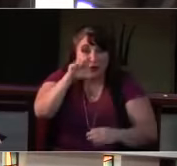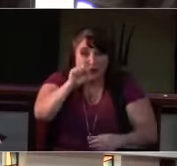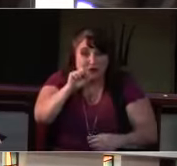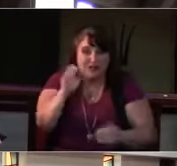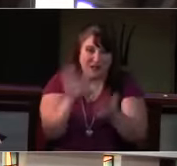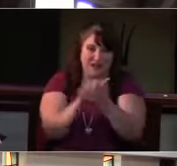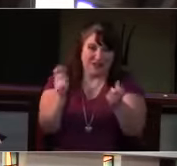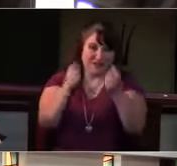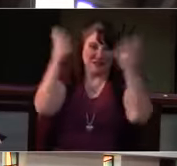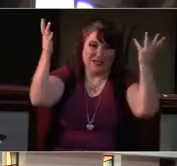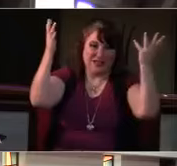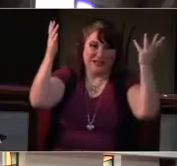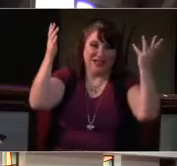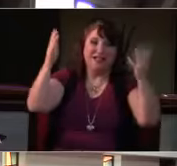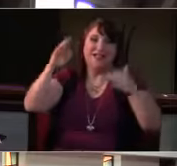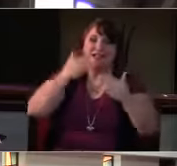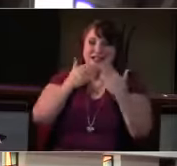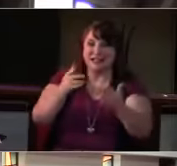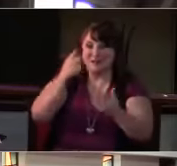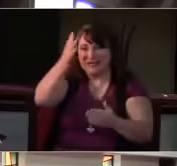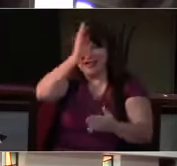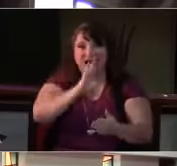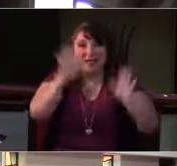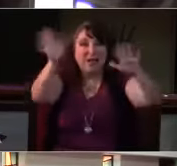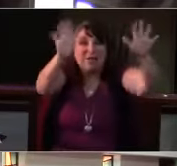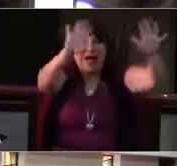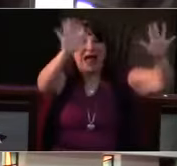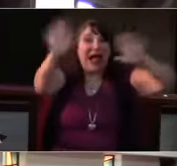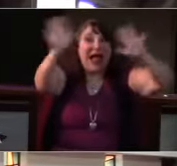Hallelujah, hallelujah